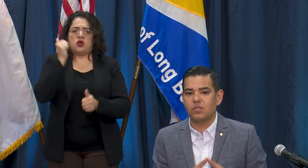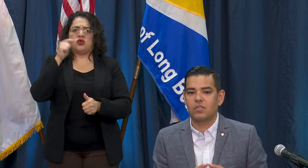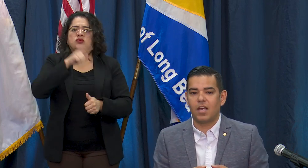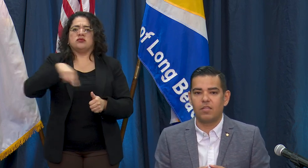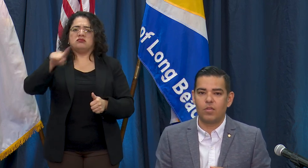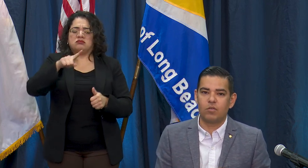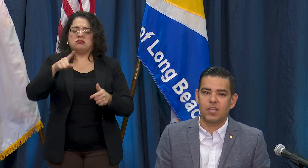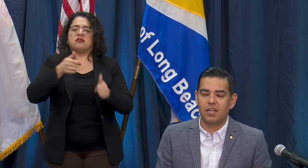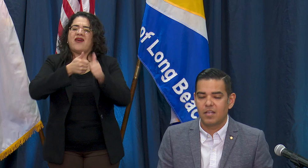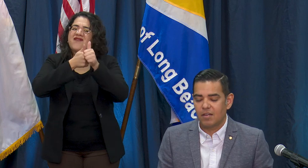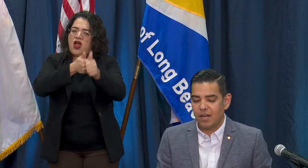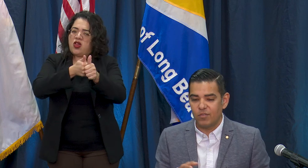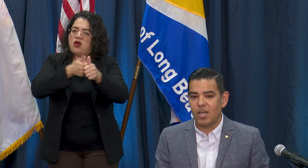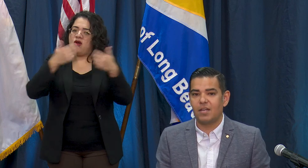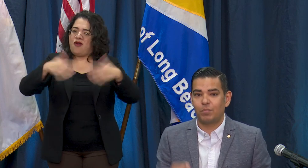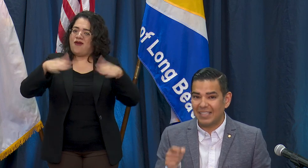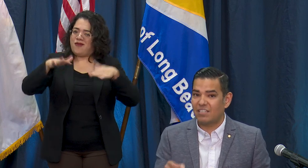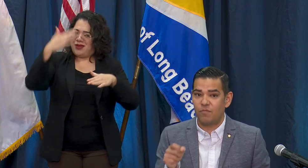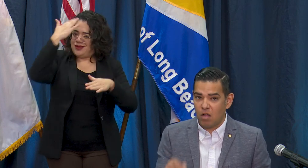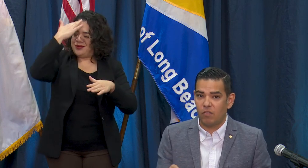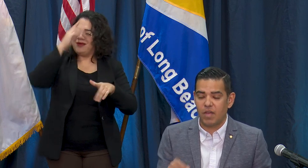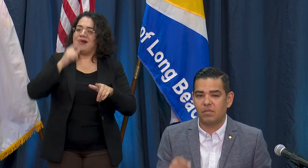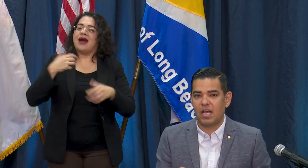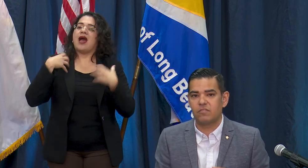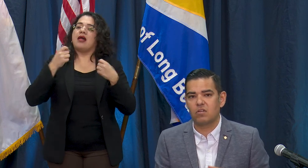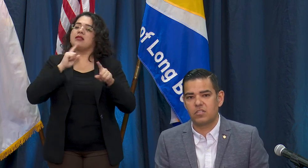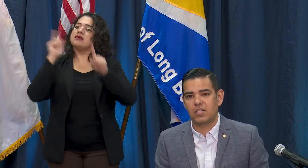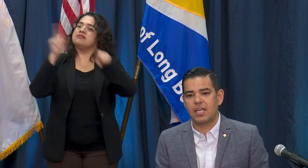those that have not please follow them lives are at stake